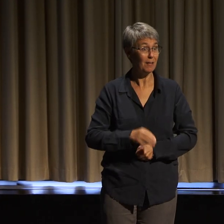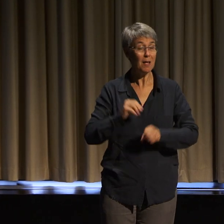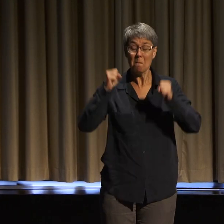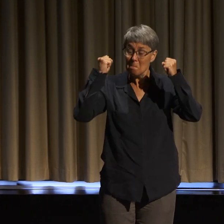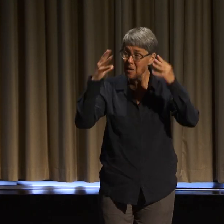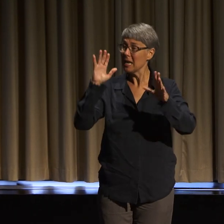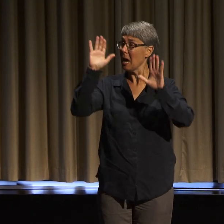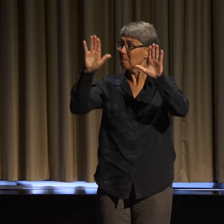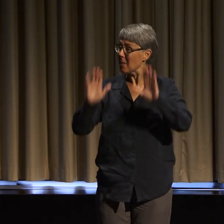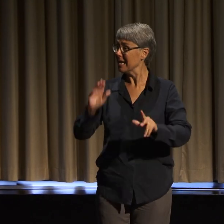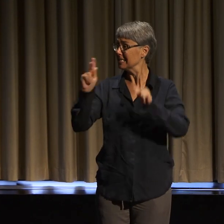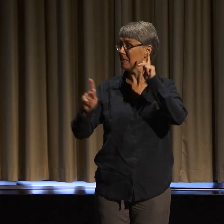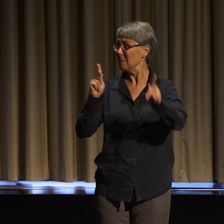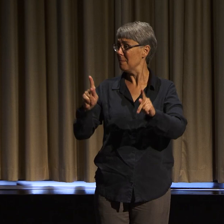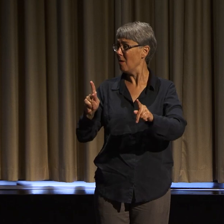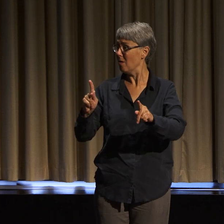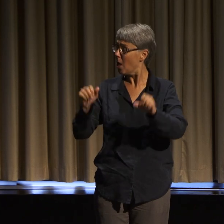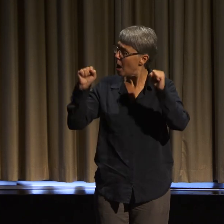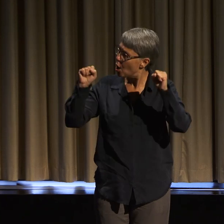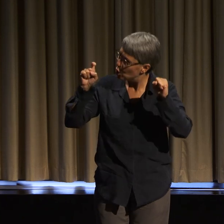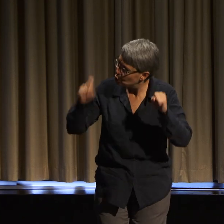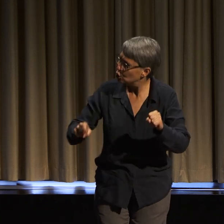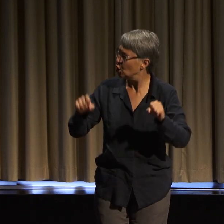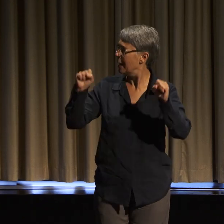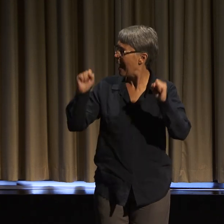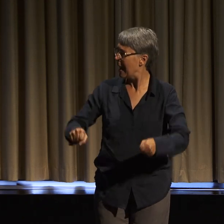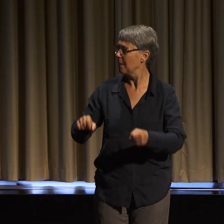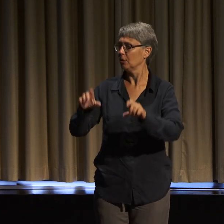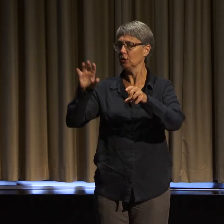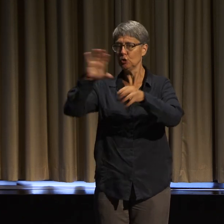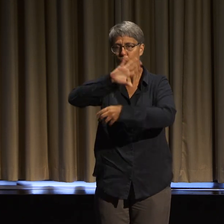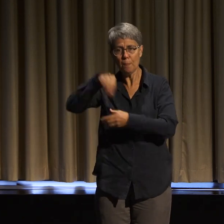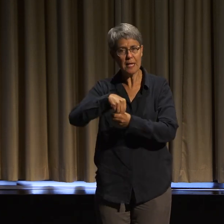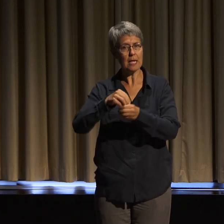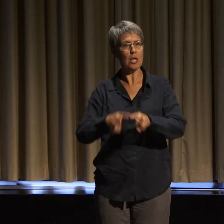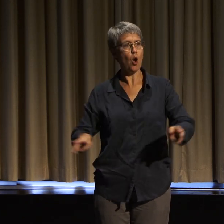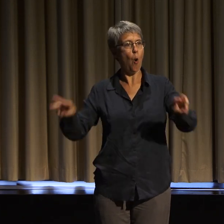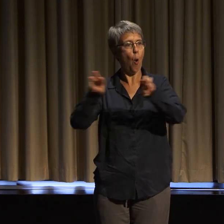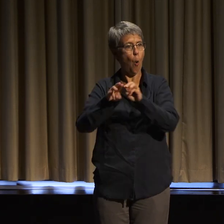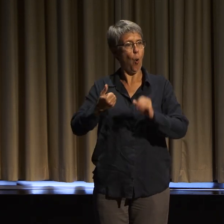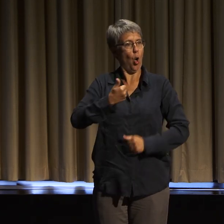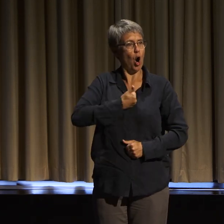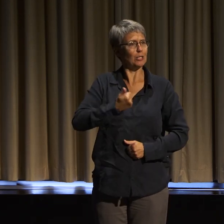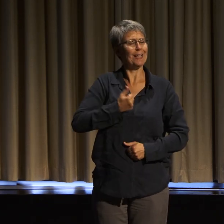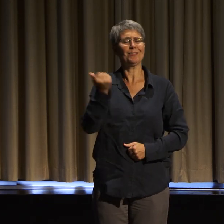we can be whole. It shouldn't be that we have to hold our tongues or risk